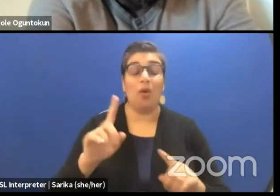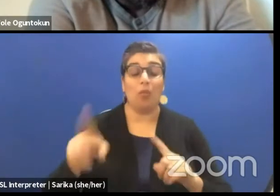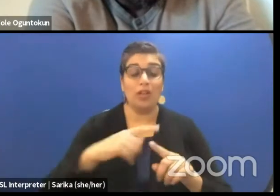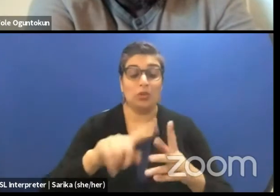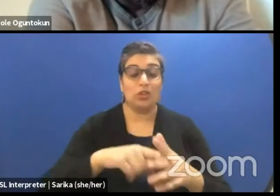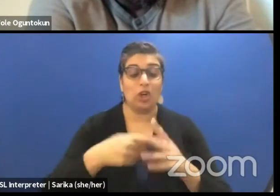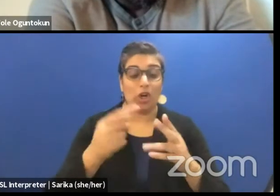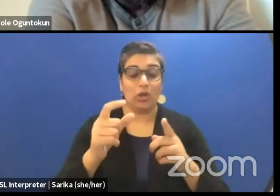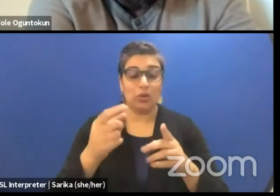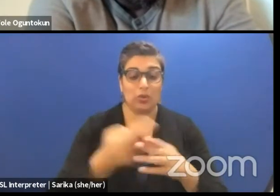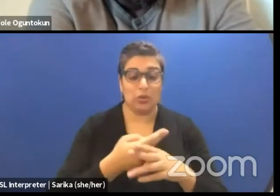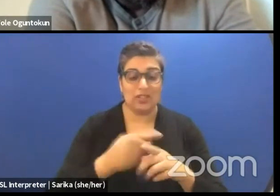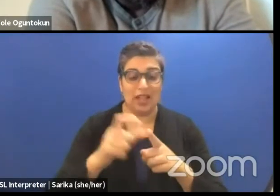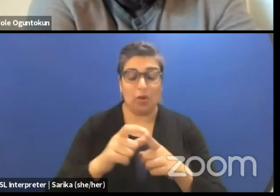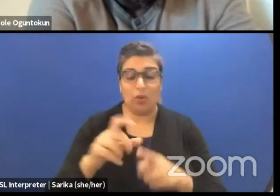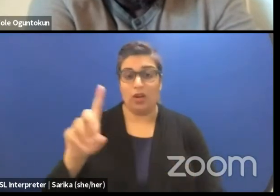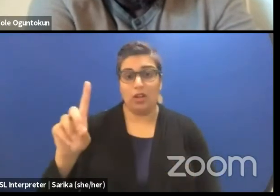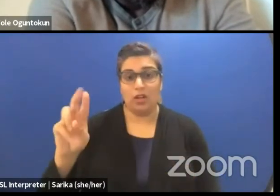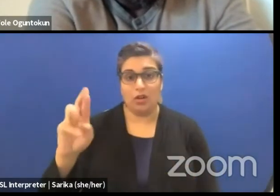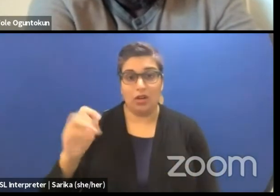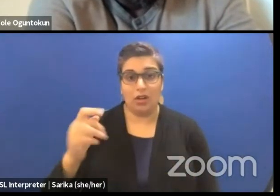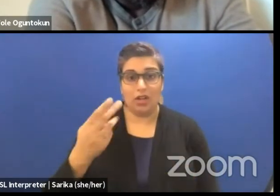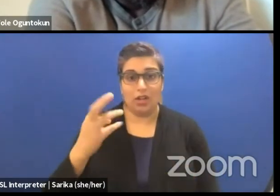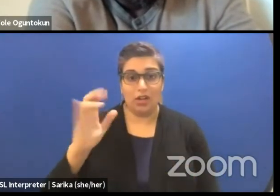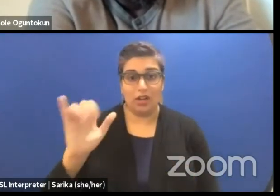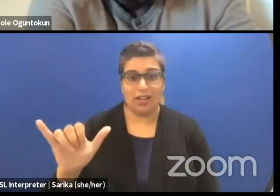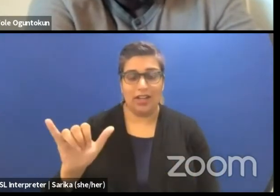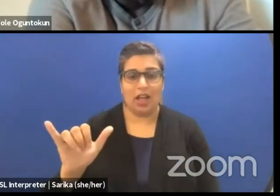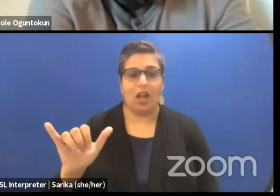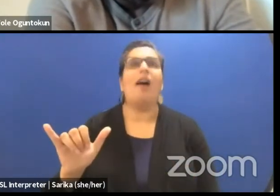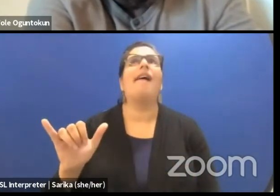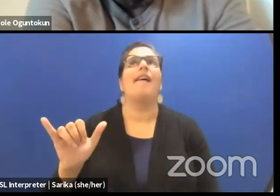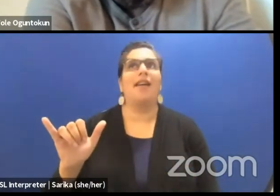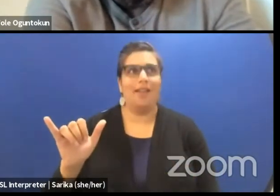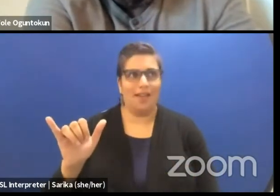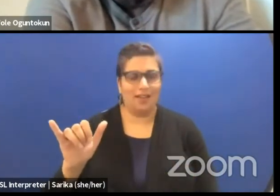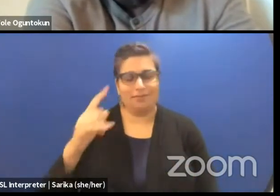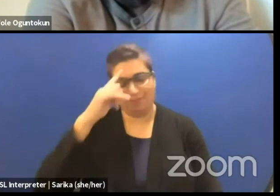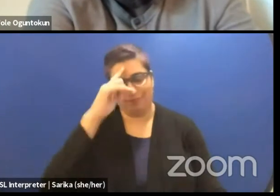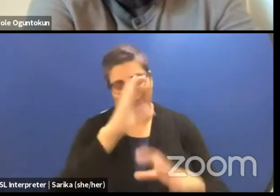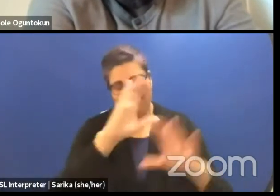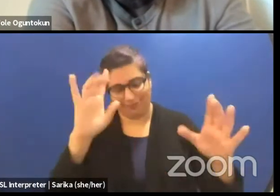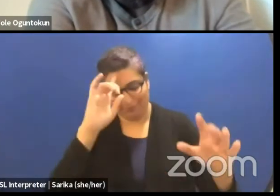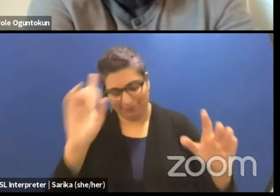it invokes the history of the Western practice. It invokes the fact that in Europe,